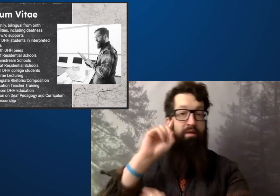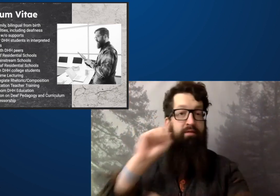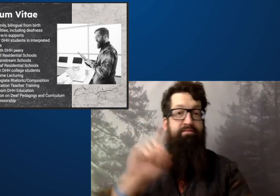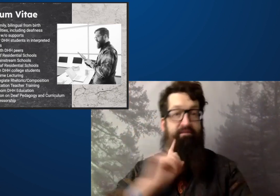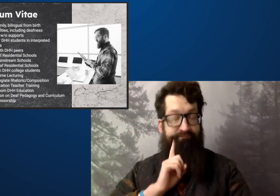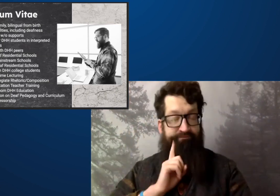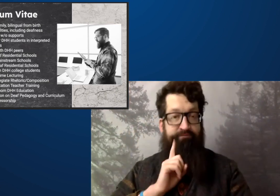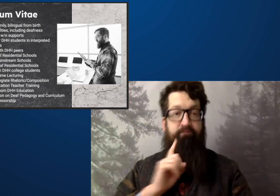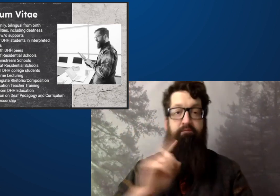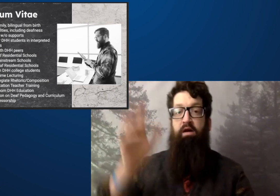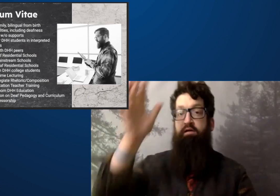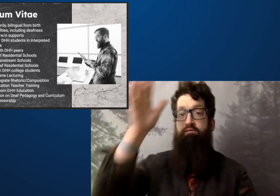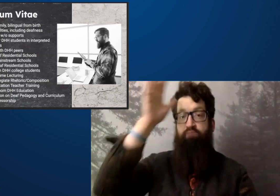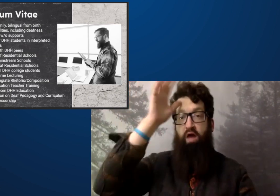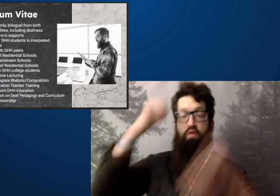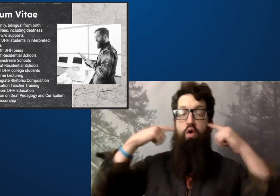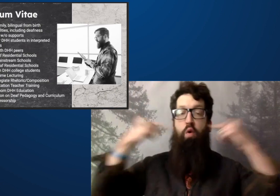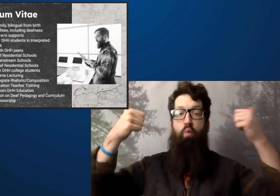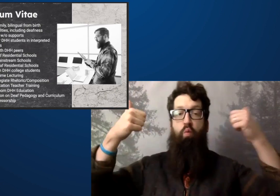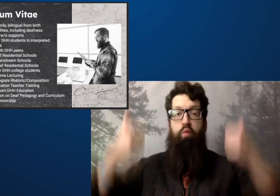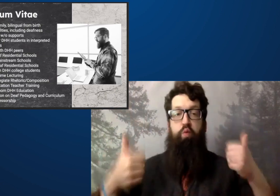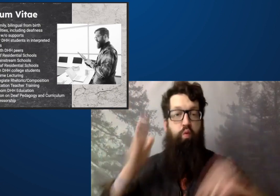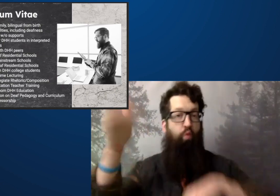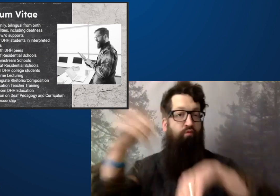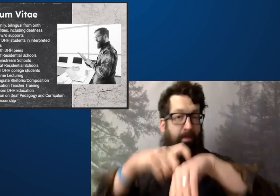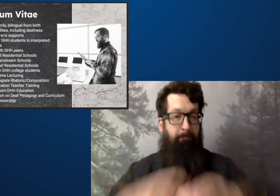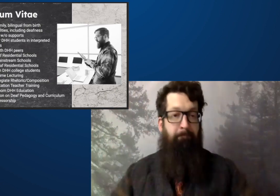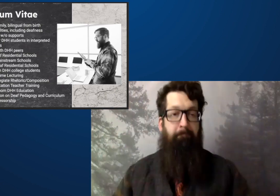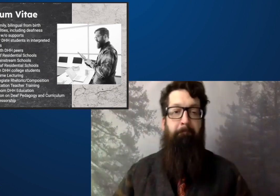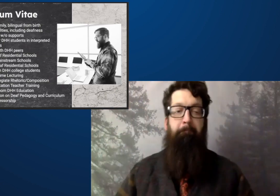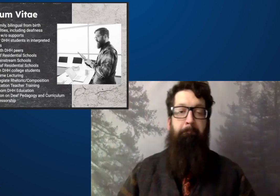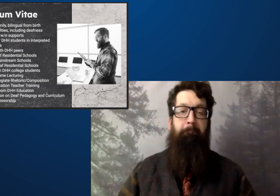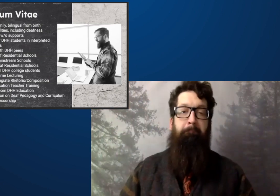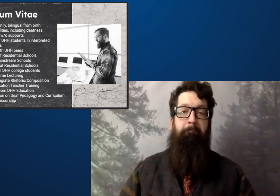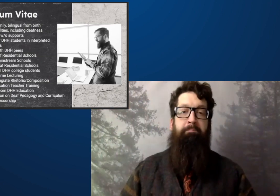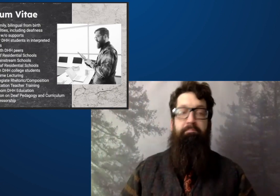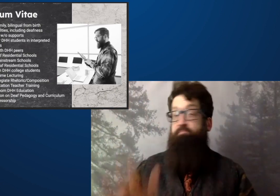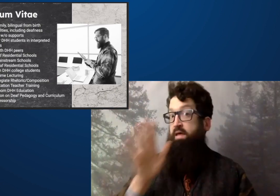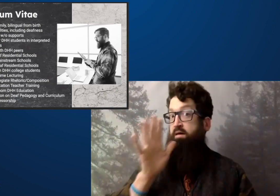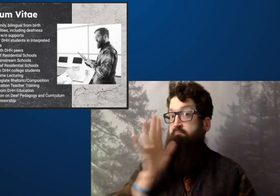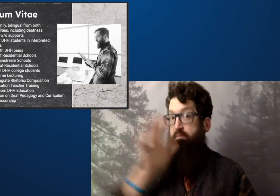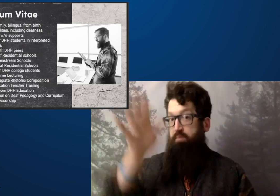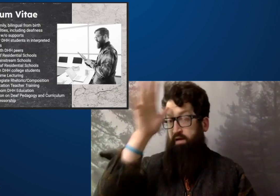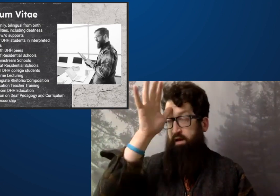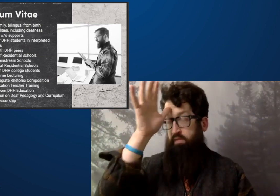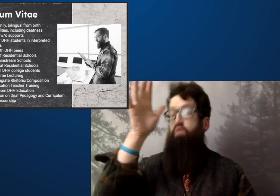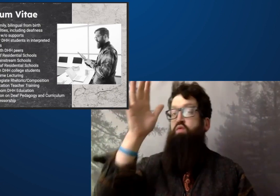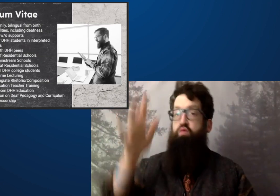My mother was born deaf, and my father was late defend.